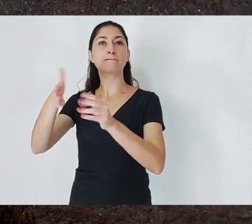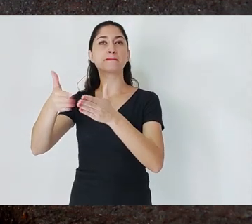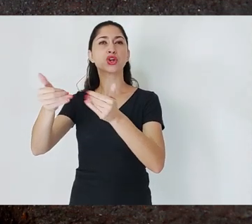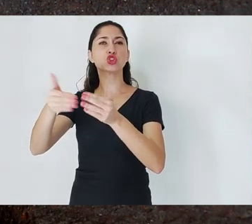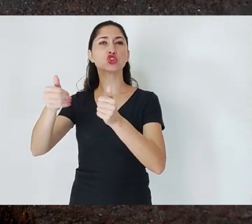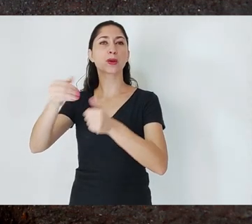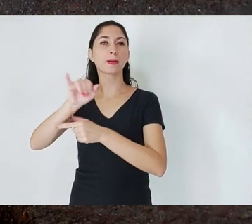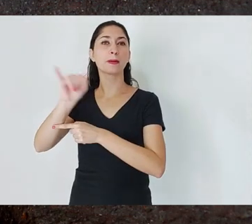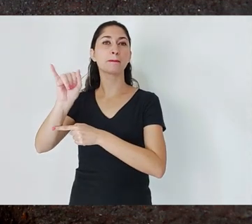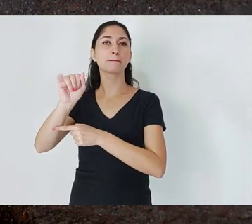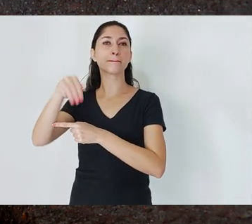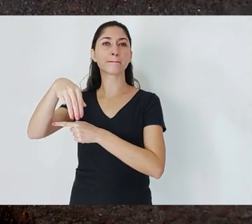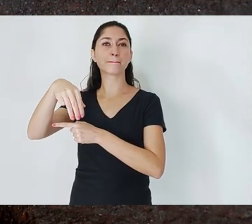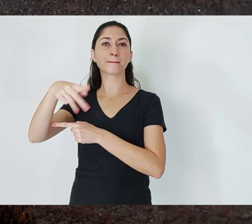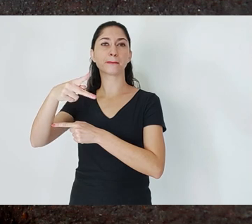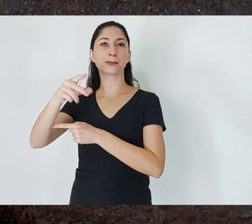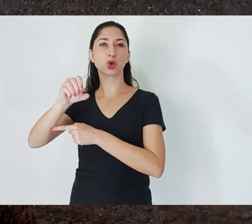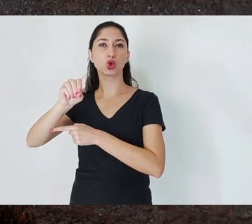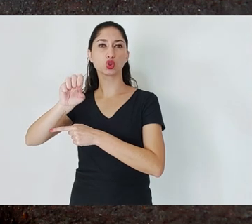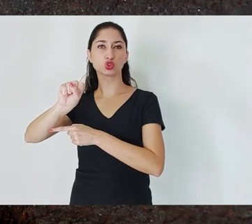one would have to collect